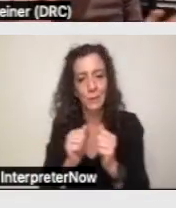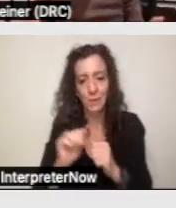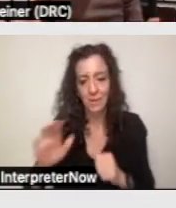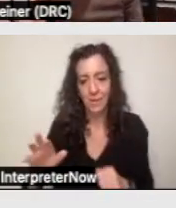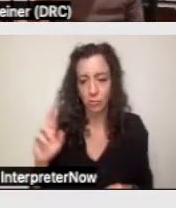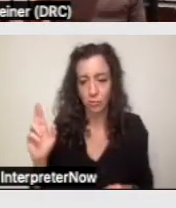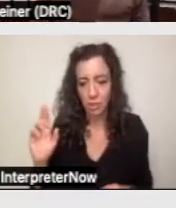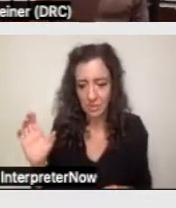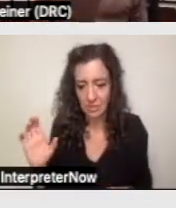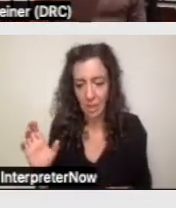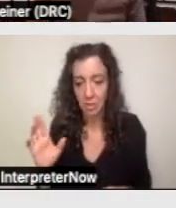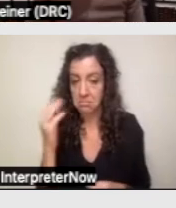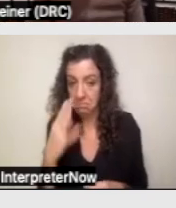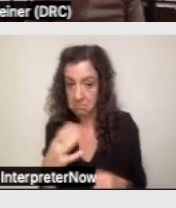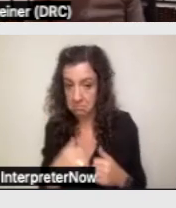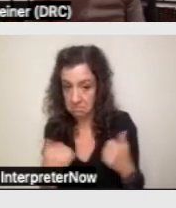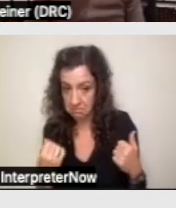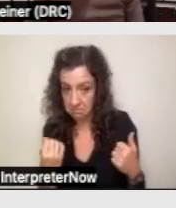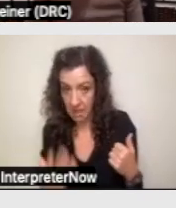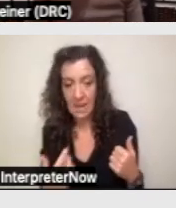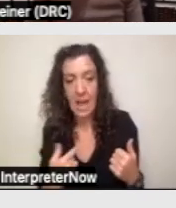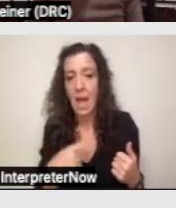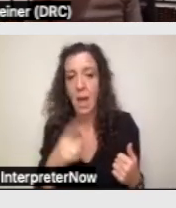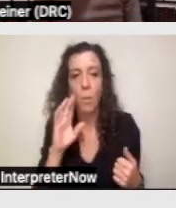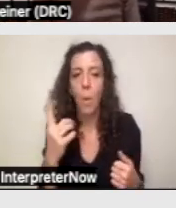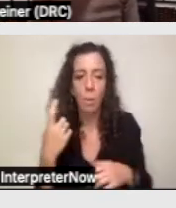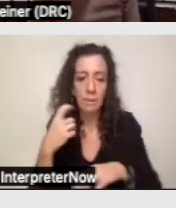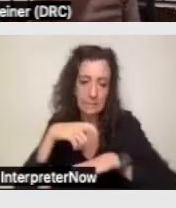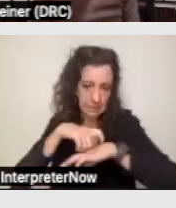Full disclaimer on this section: I'm really going to only scratch the surface of the appeals